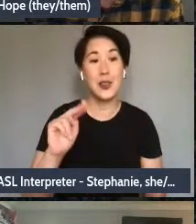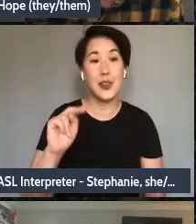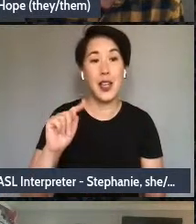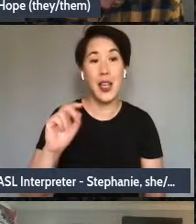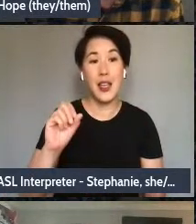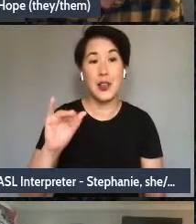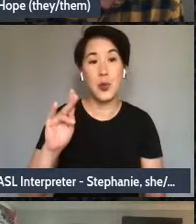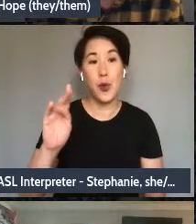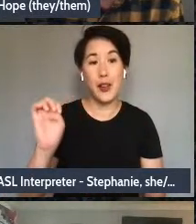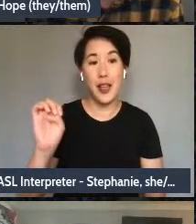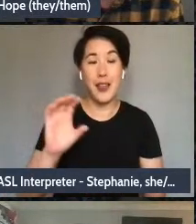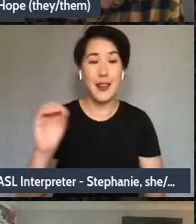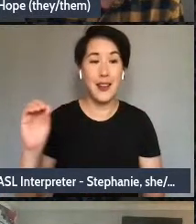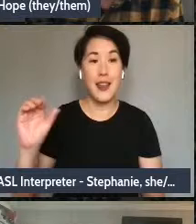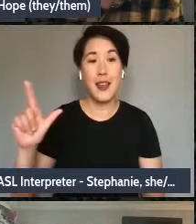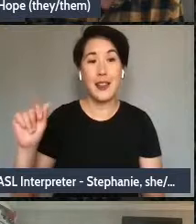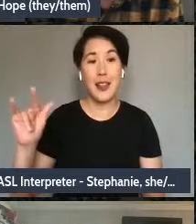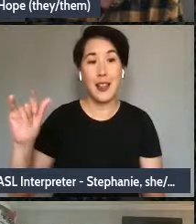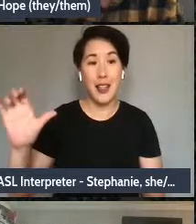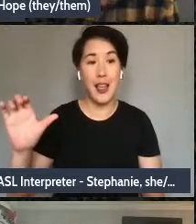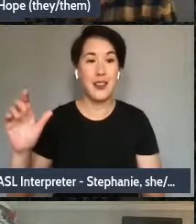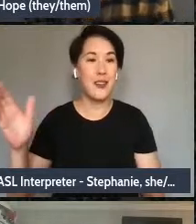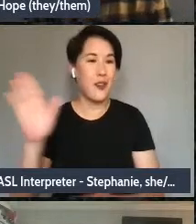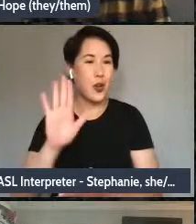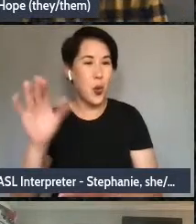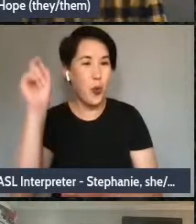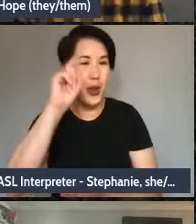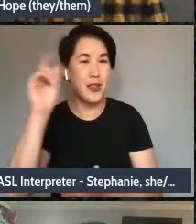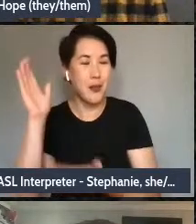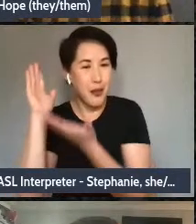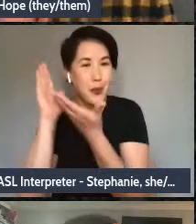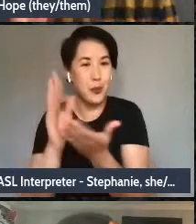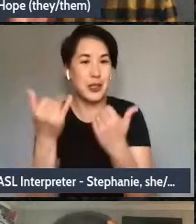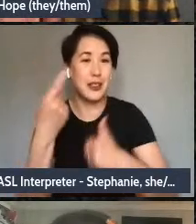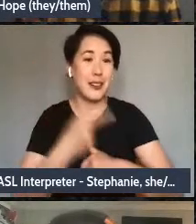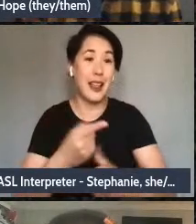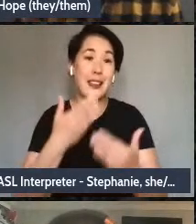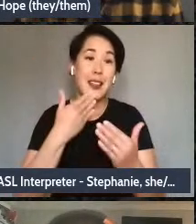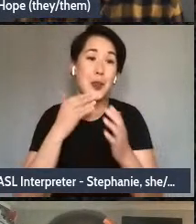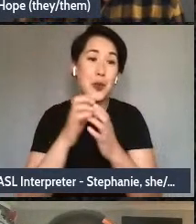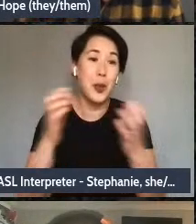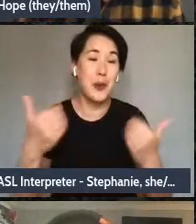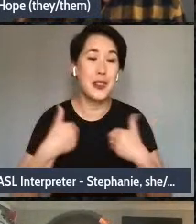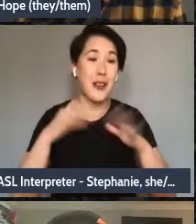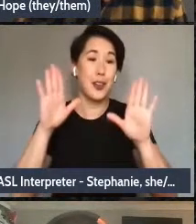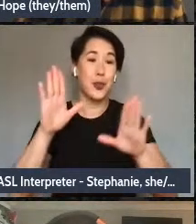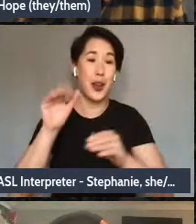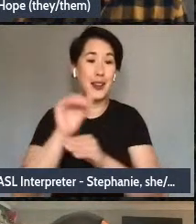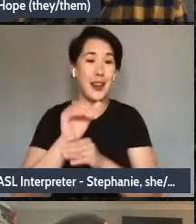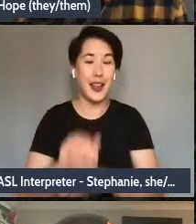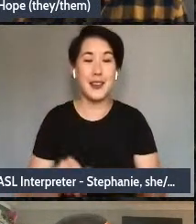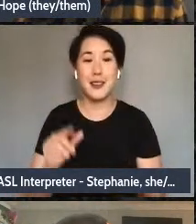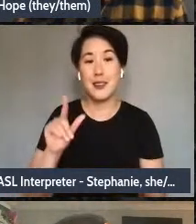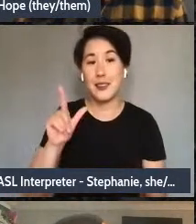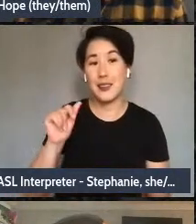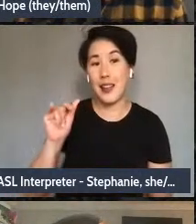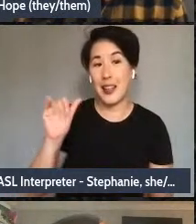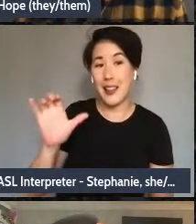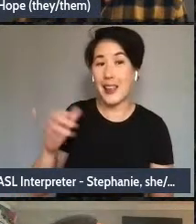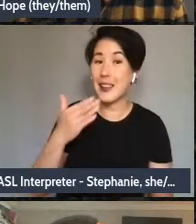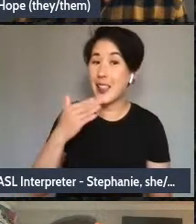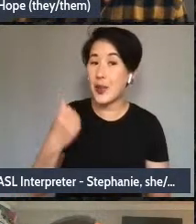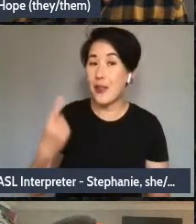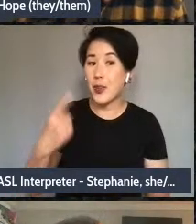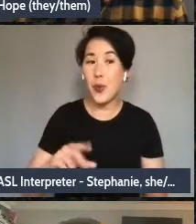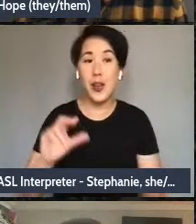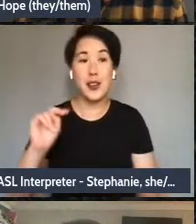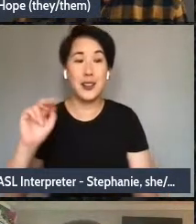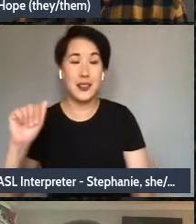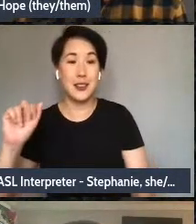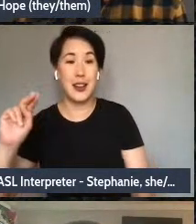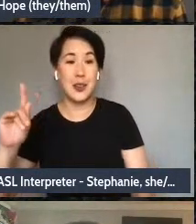um bringing all your wisdom tonight thanks so much and have a good night thank you everyone thank you